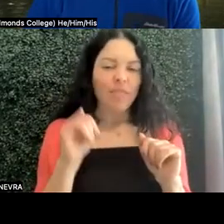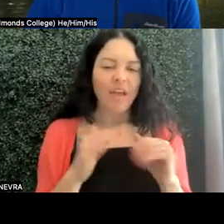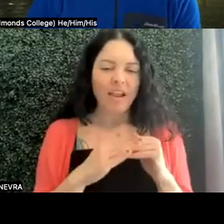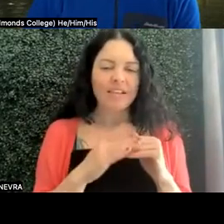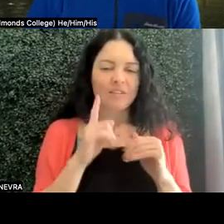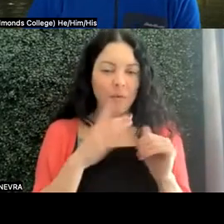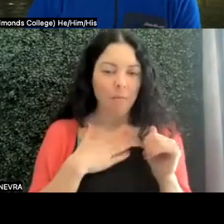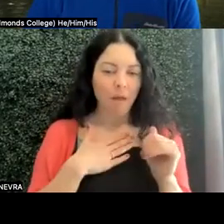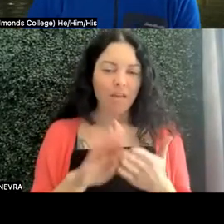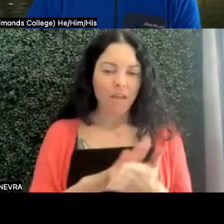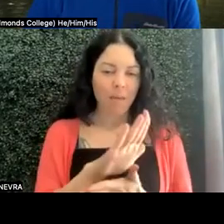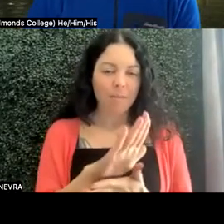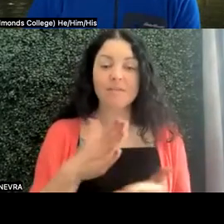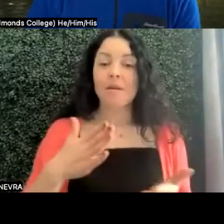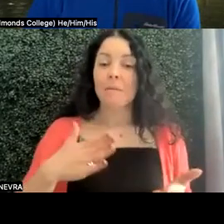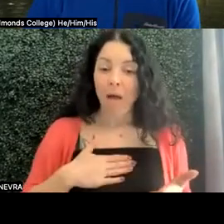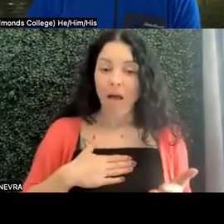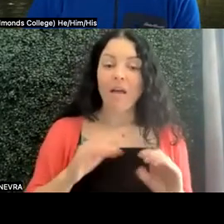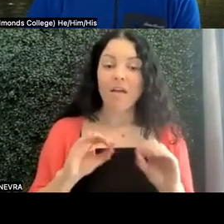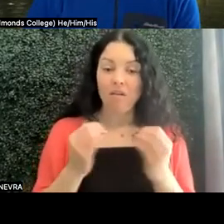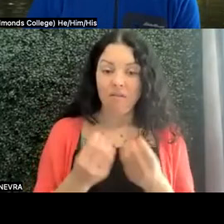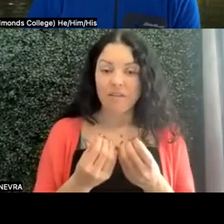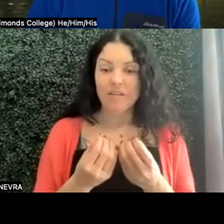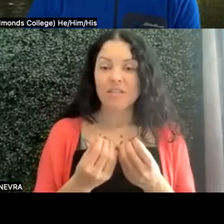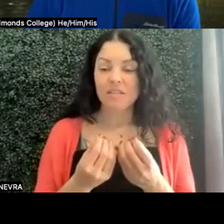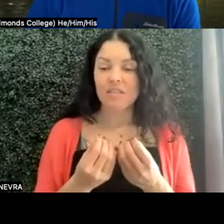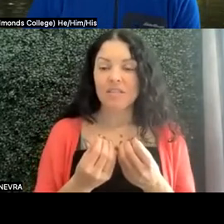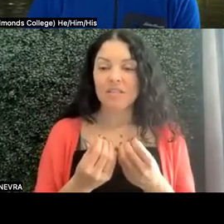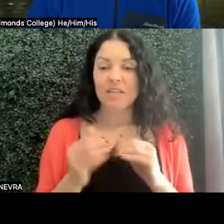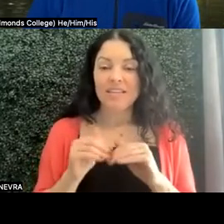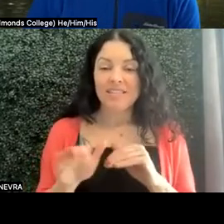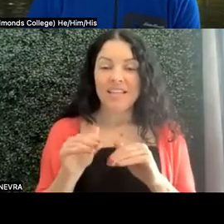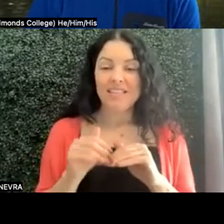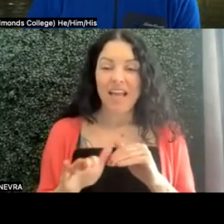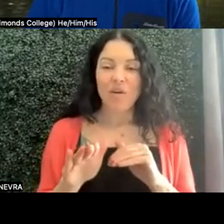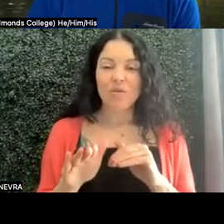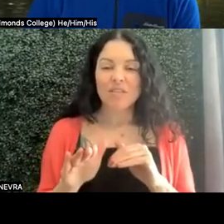that my office sends out, about a week in advance,